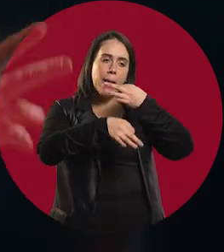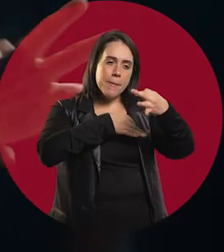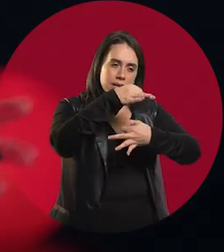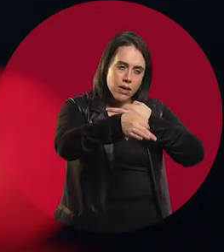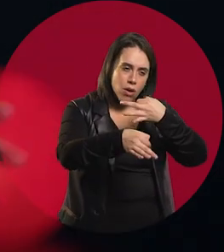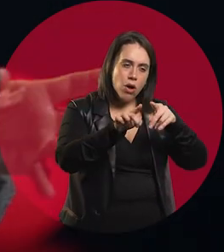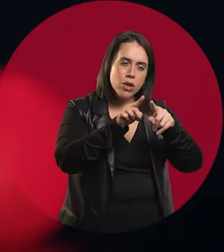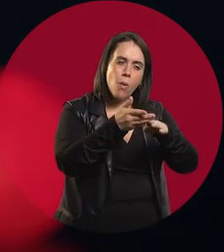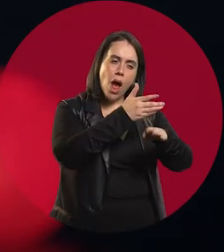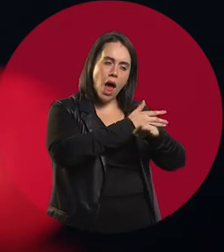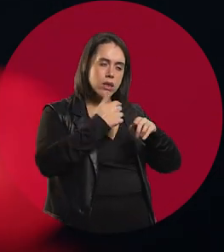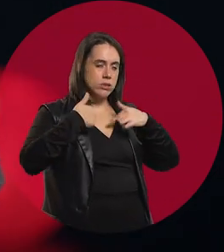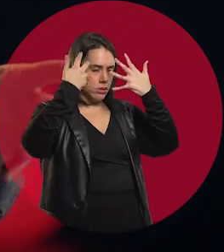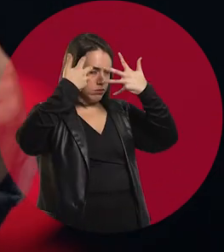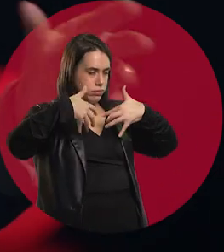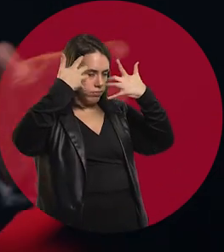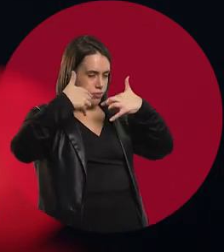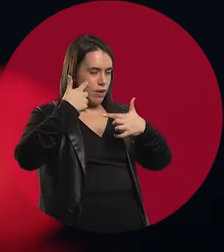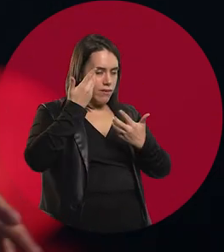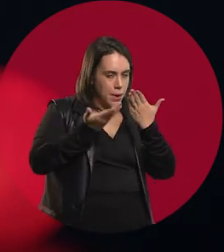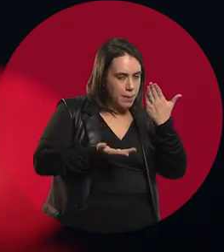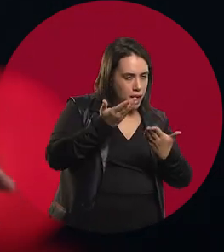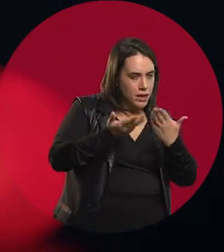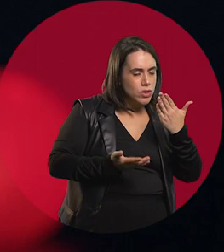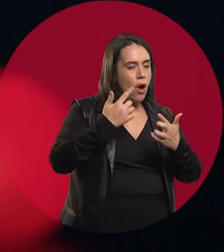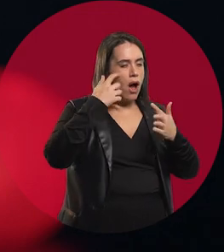measurement, weight, neurological examination,